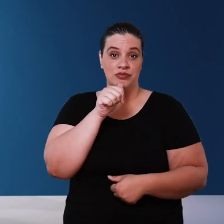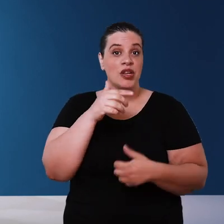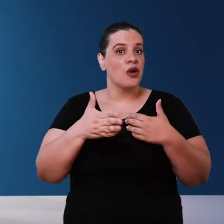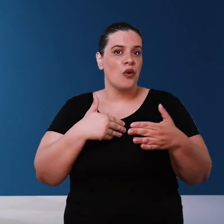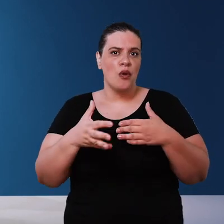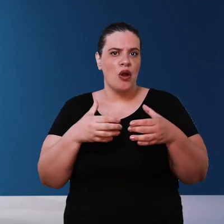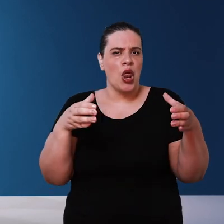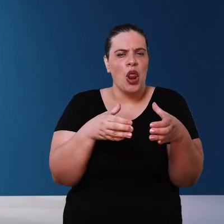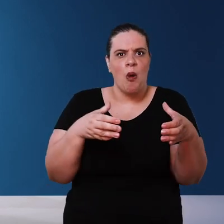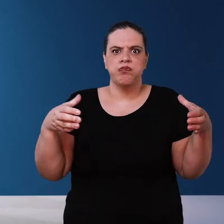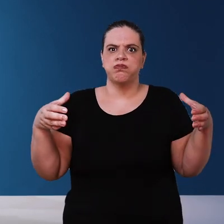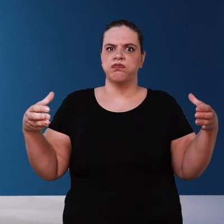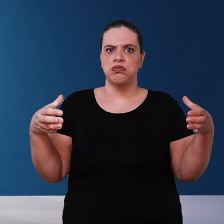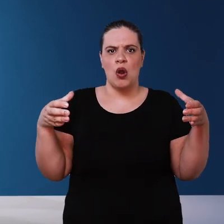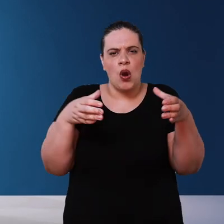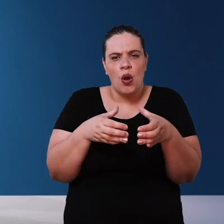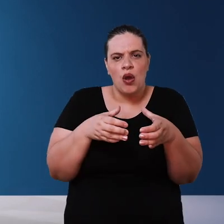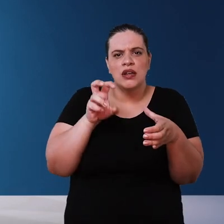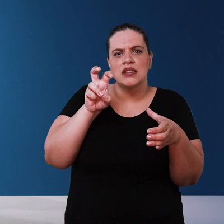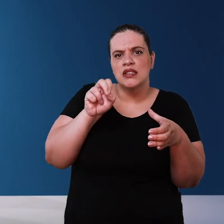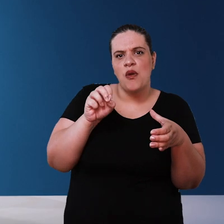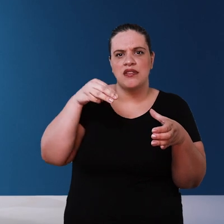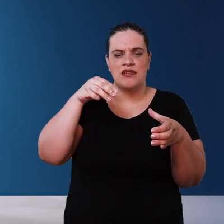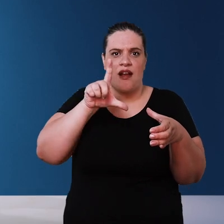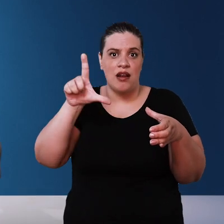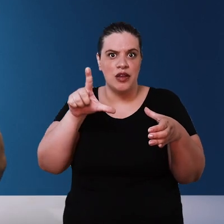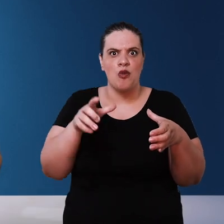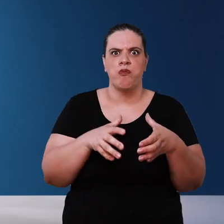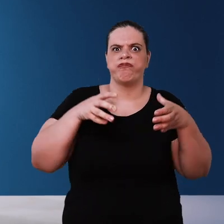any size of cistern from a mini cistern of 50 liters to an external